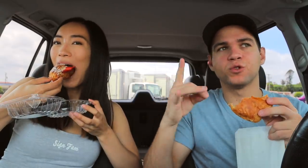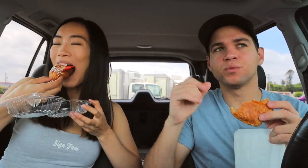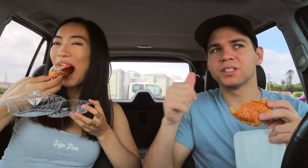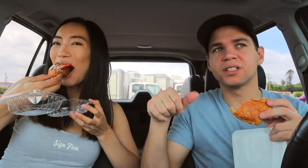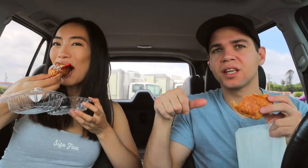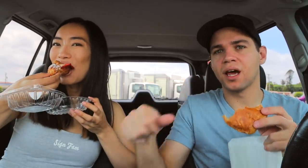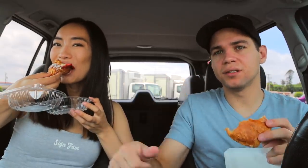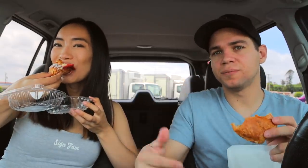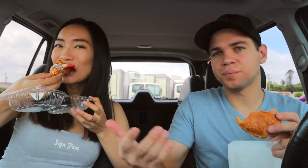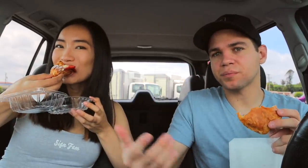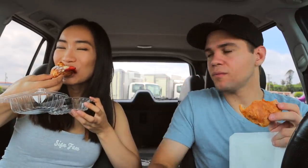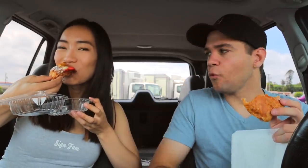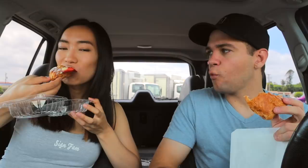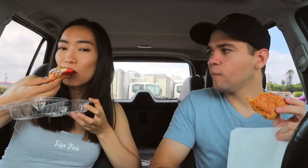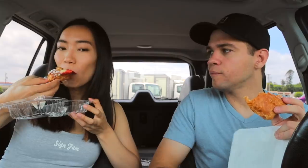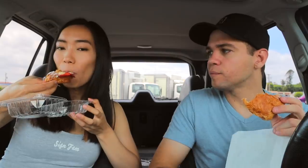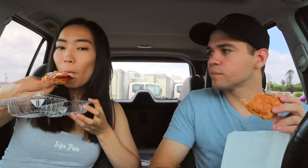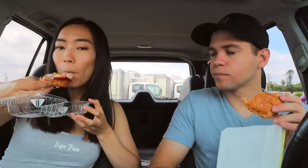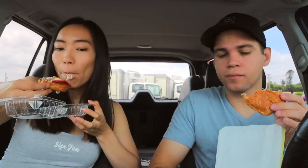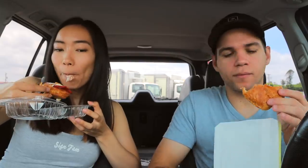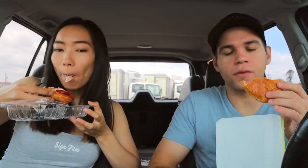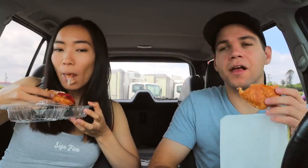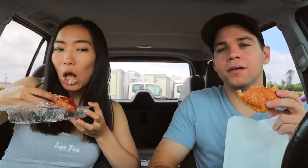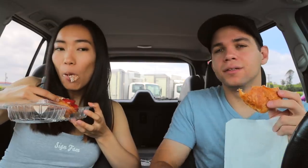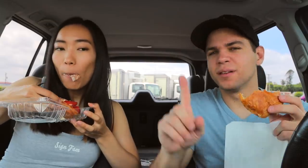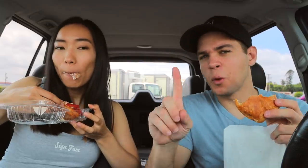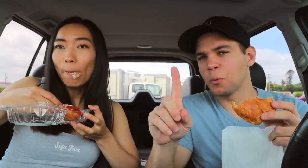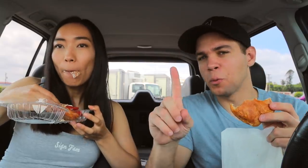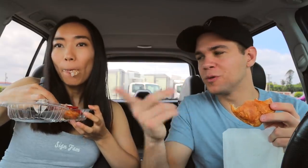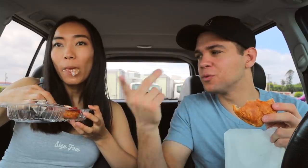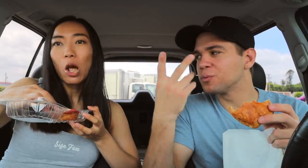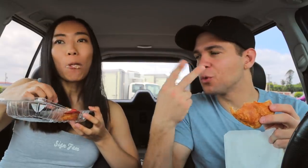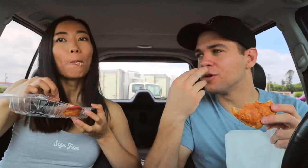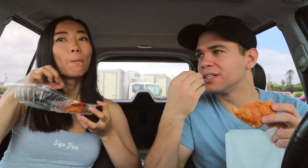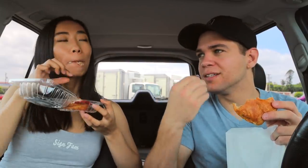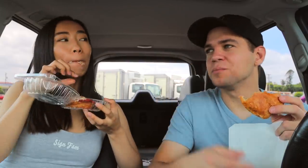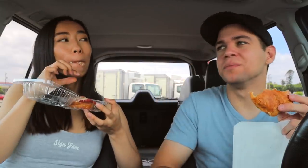and the relationship didn't last. One moment, we're both eating.